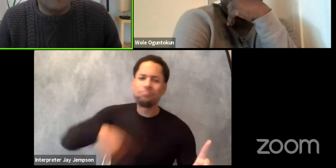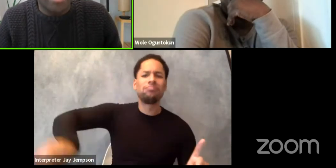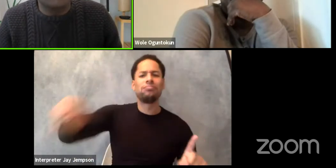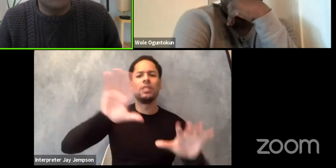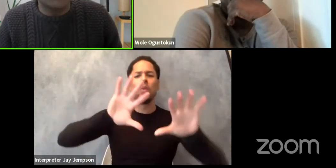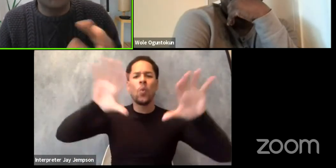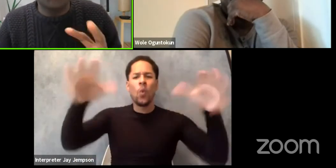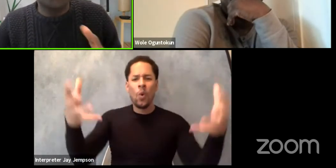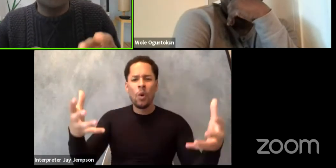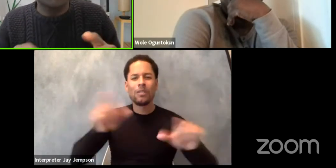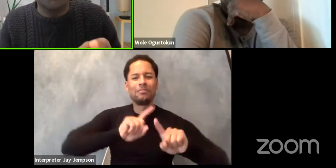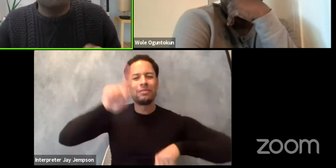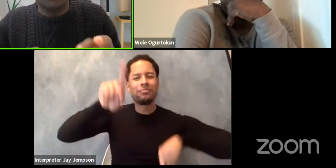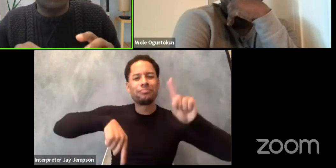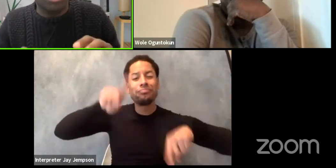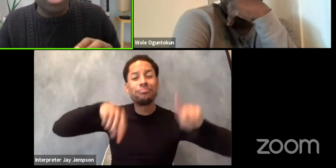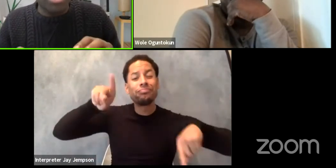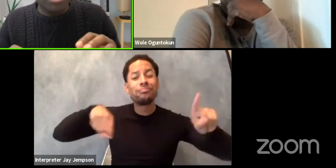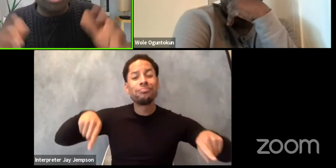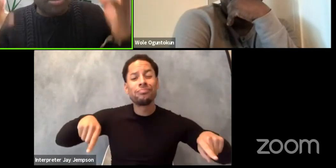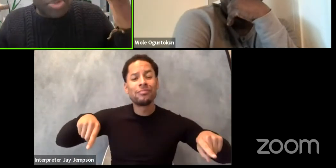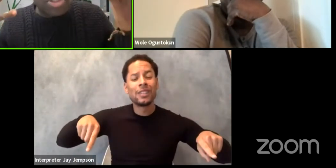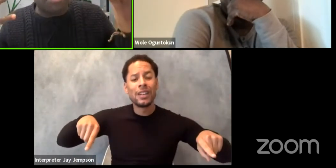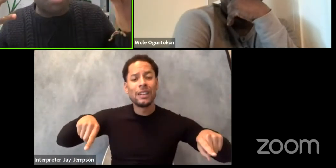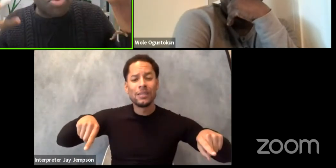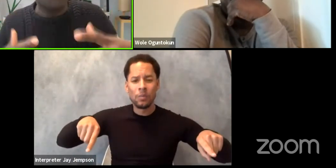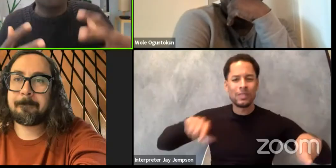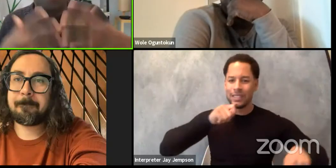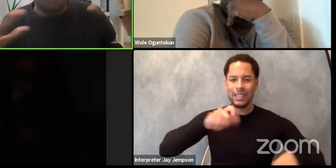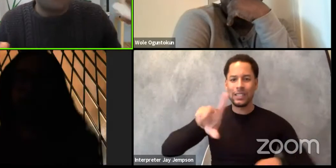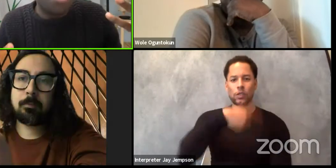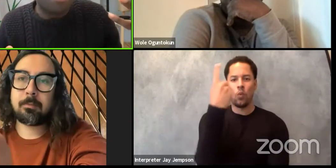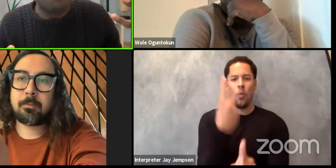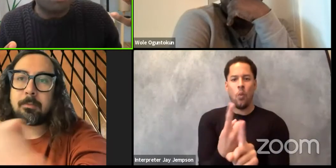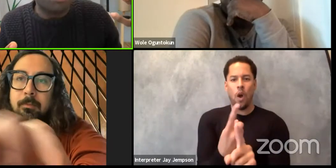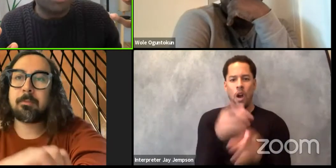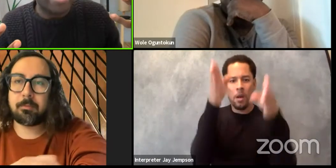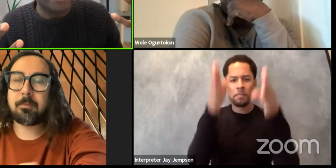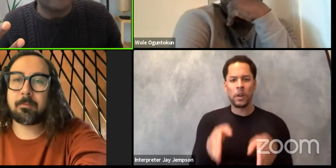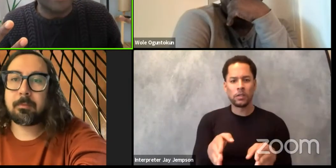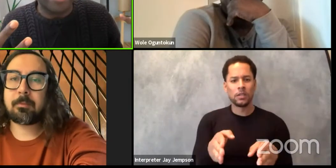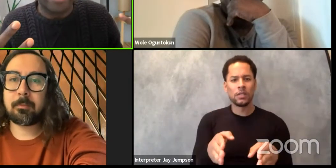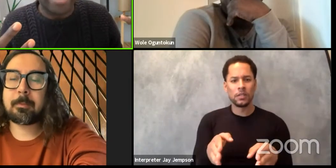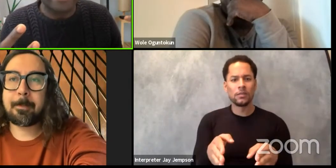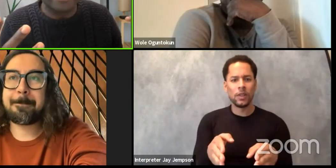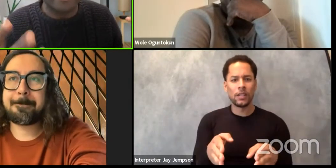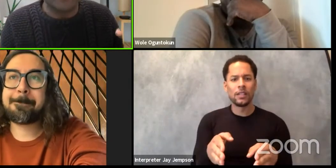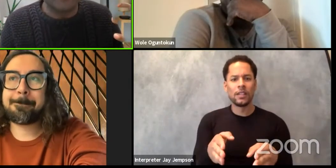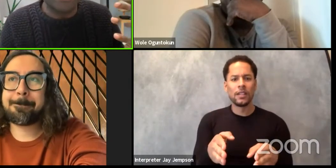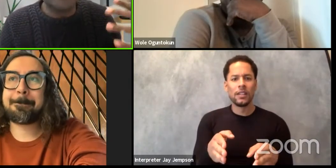is not just one single person. It's a brainwork of different people regardless of their nationality also.